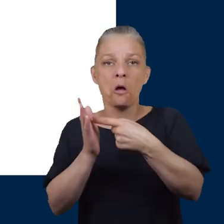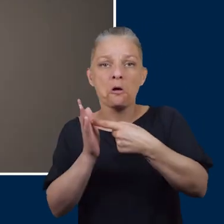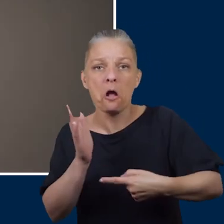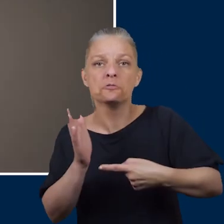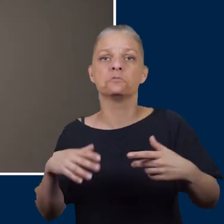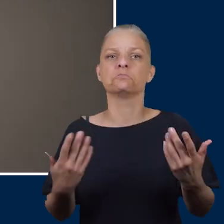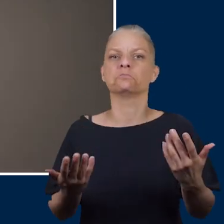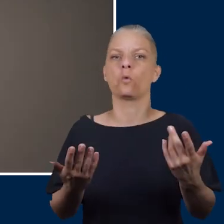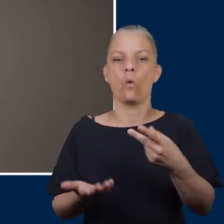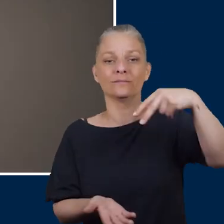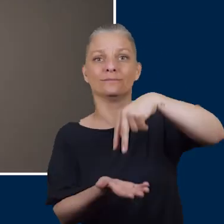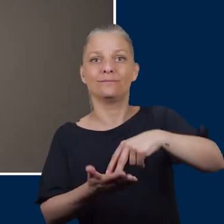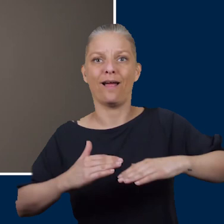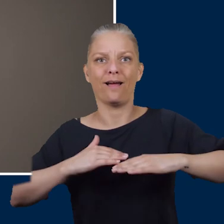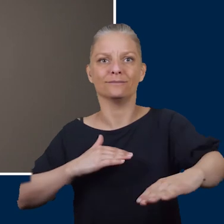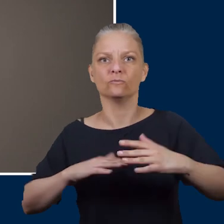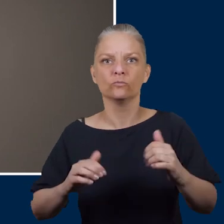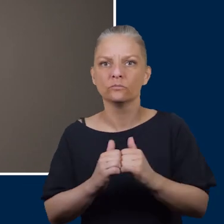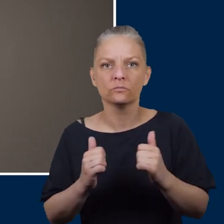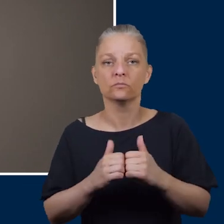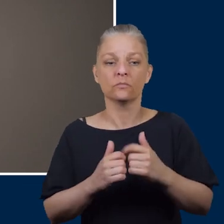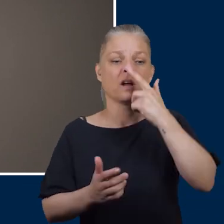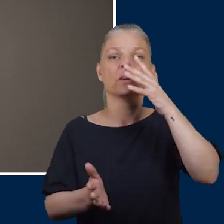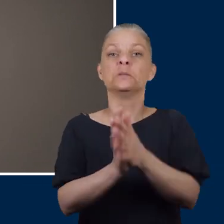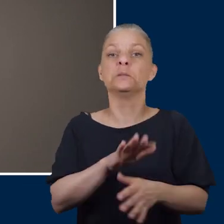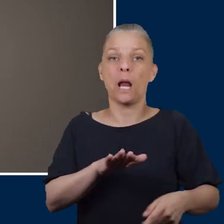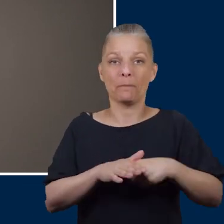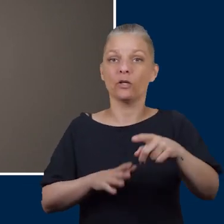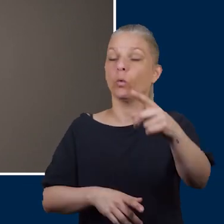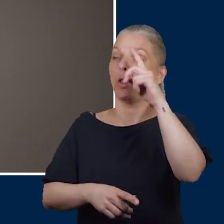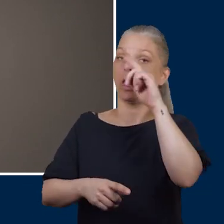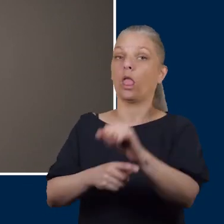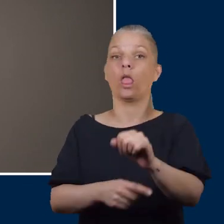You may get a cut in your foot or stand in something and due to the nerve damage you'll